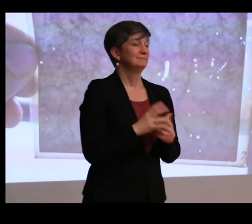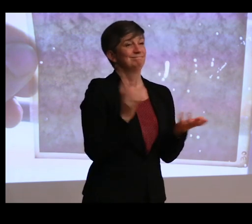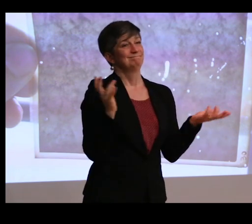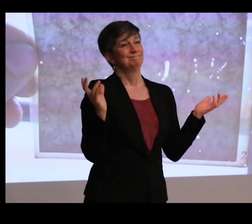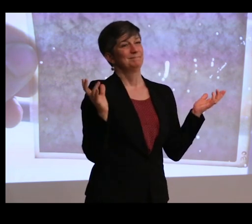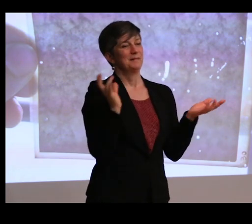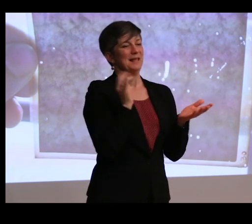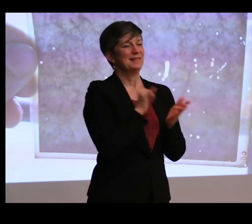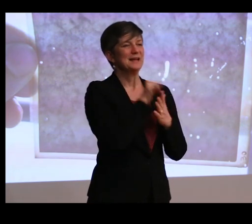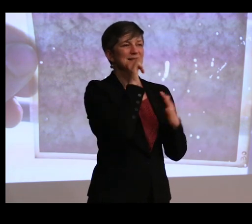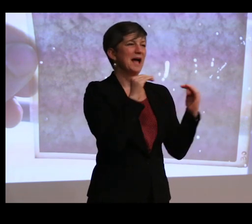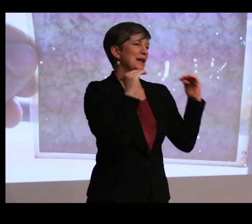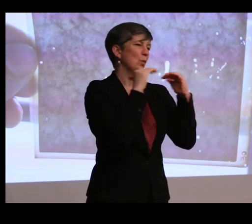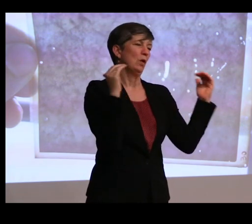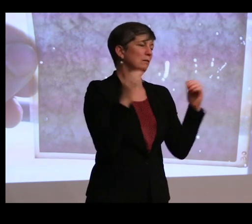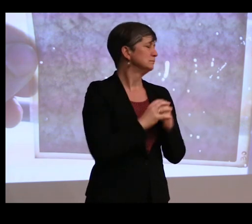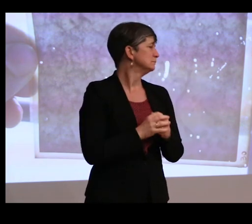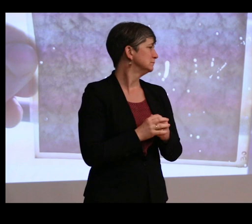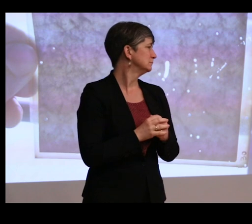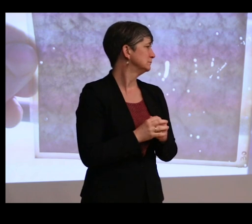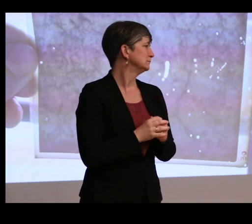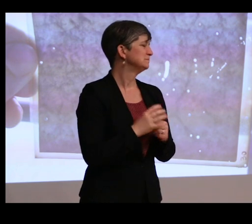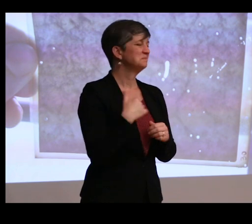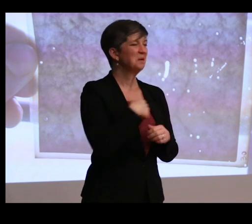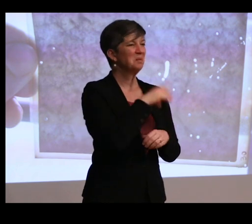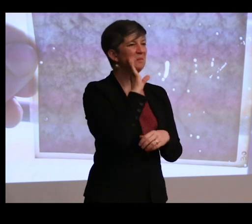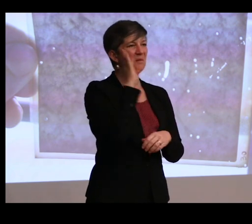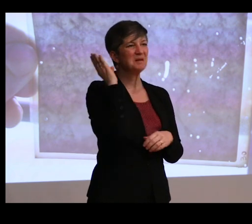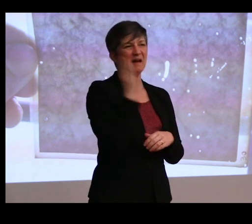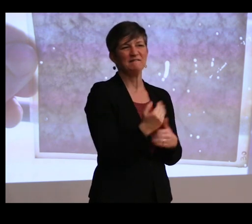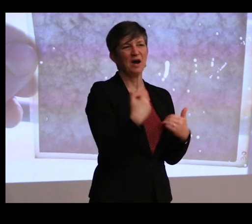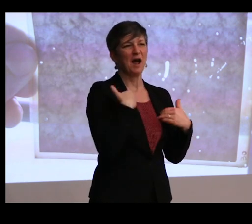that's not equal. And I think we're never going to have a satisfying